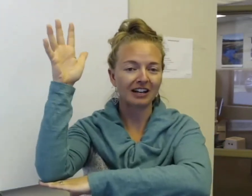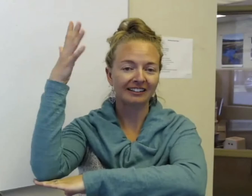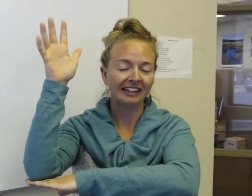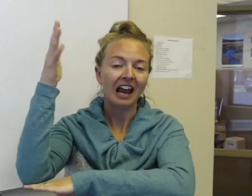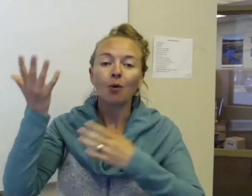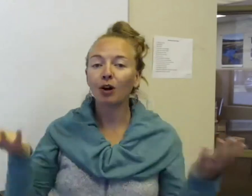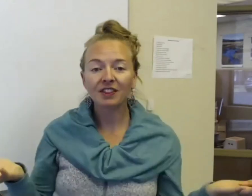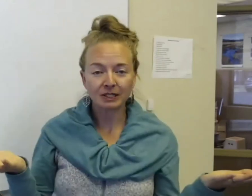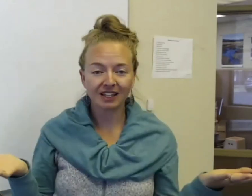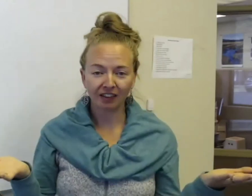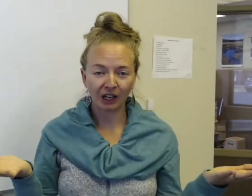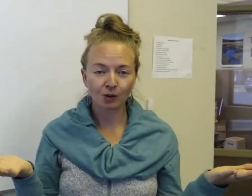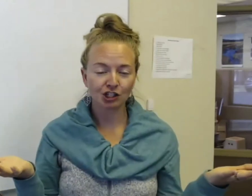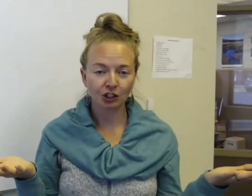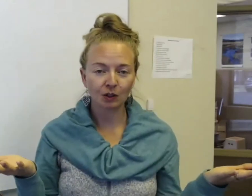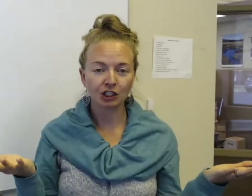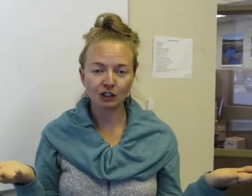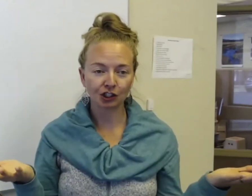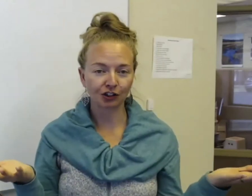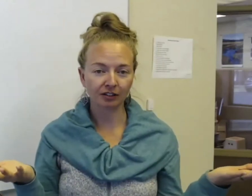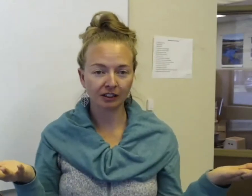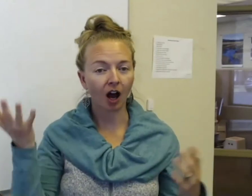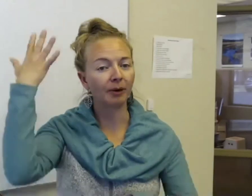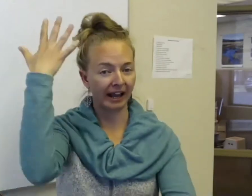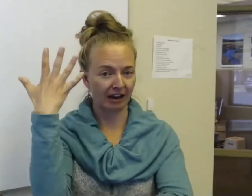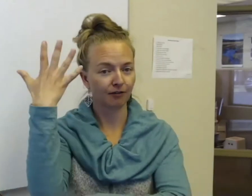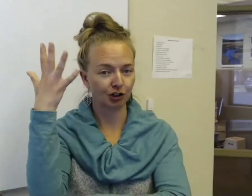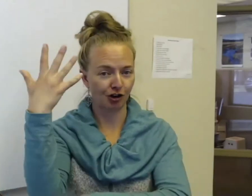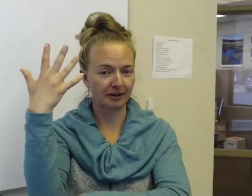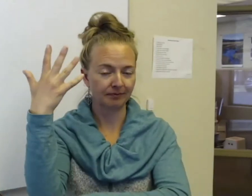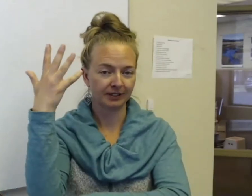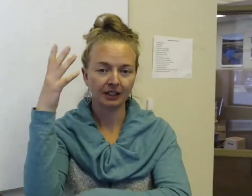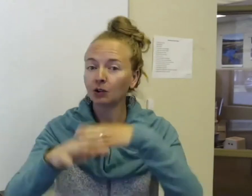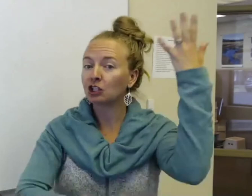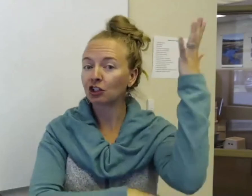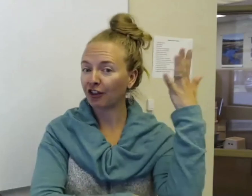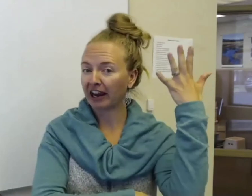And one thing with sign language, you can use your dominant hand for tree. You can use your